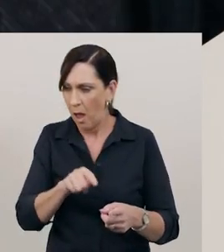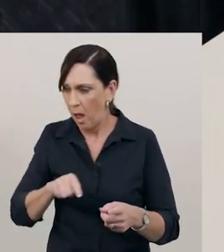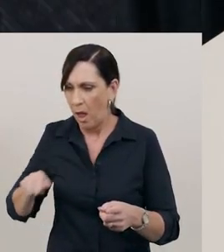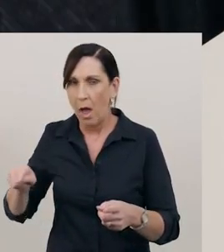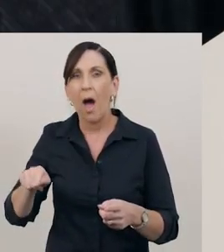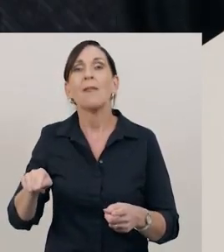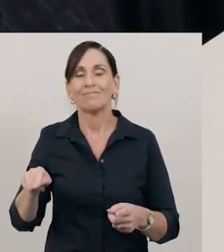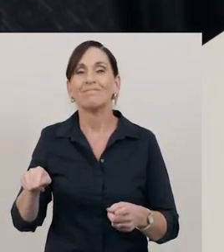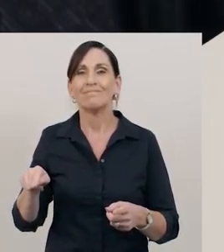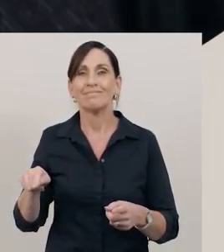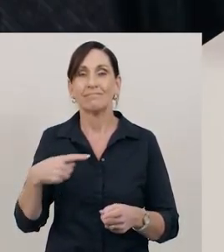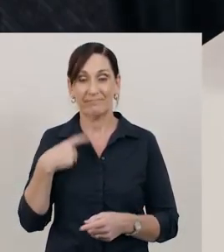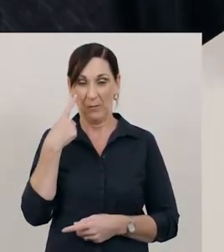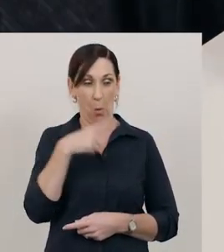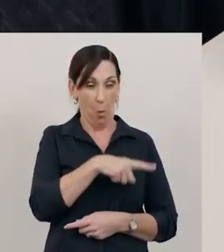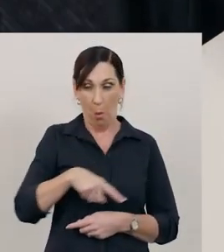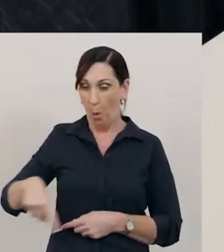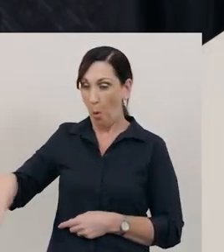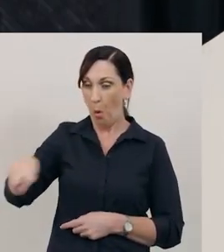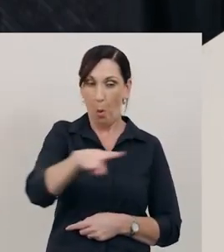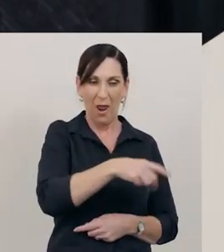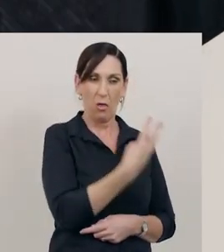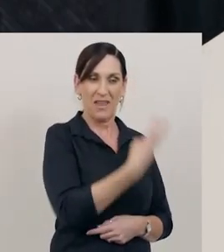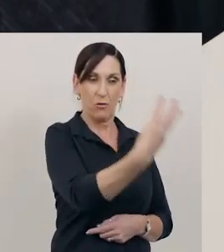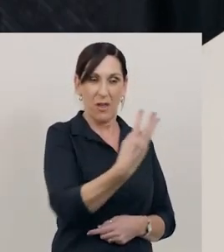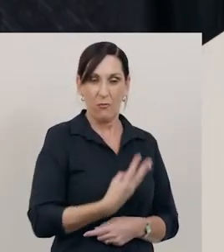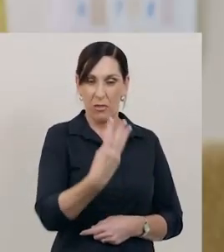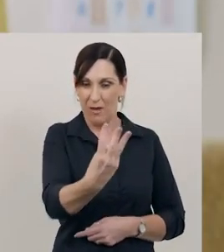I can see that all the piles are three.